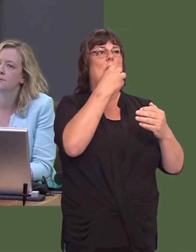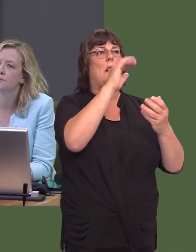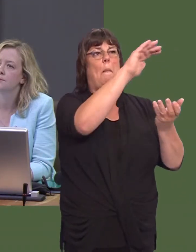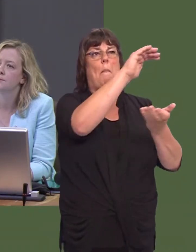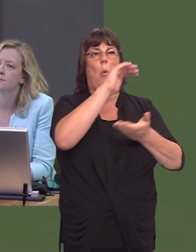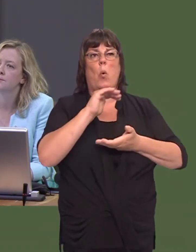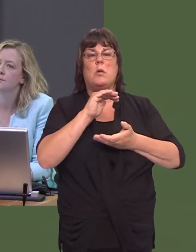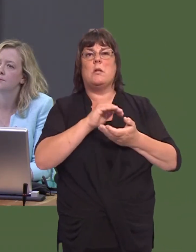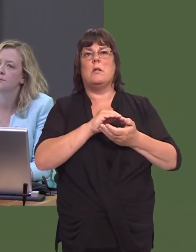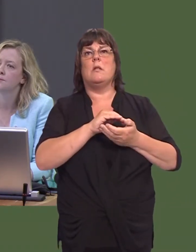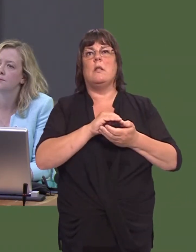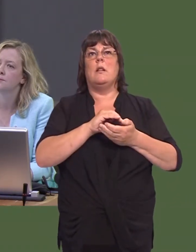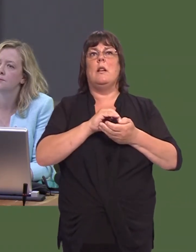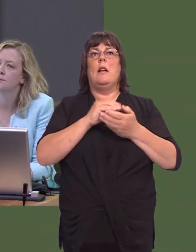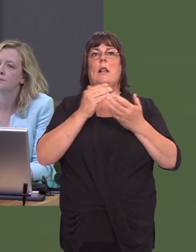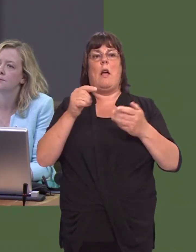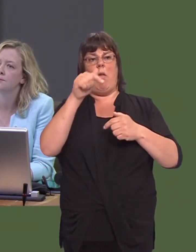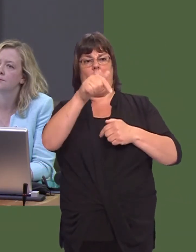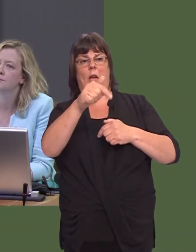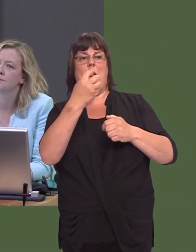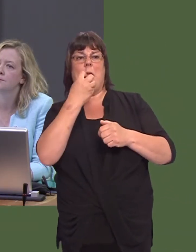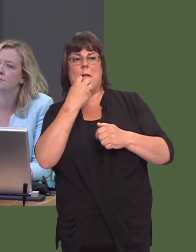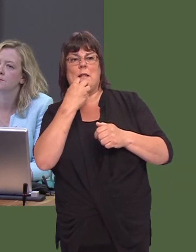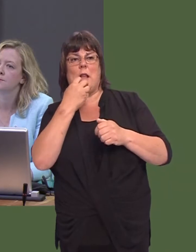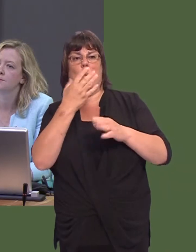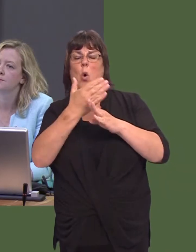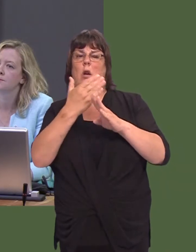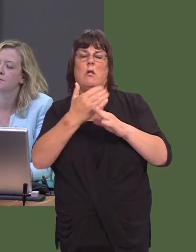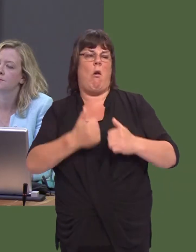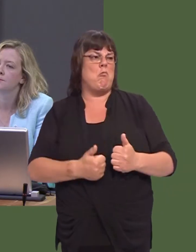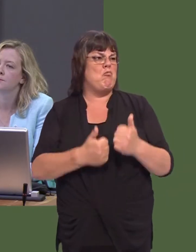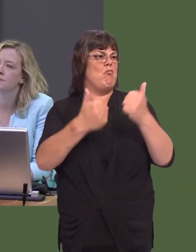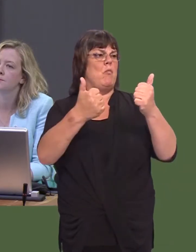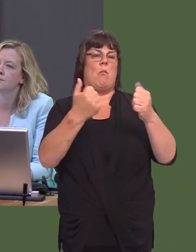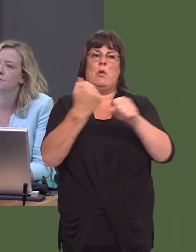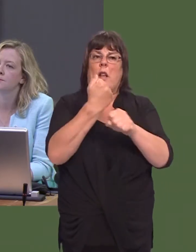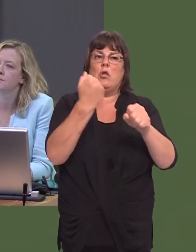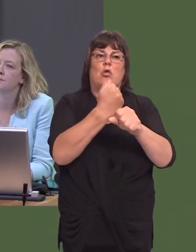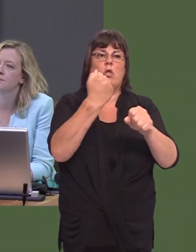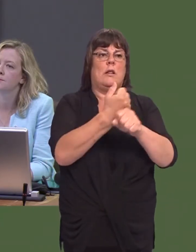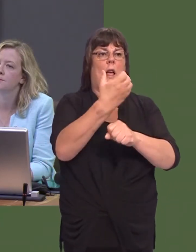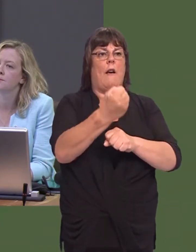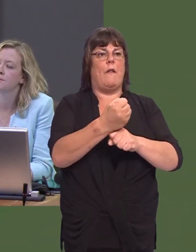Now, steelworkers at that plant are actually breaking records in production. They are delivering on the ground and theyíre showing thereís a future for steel.